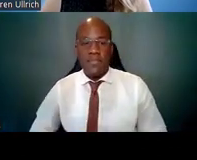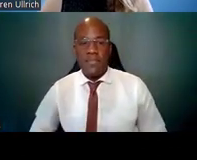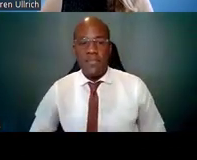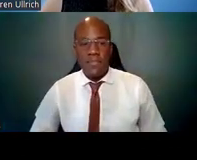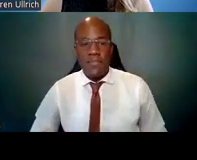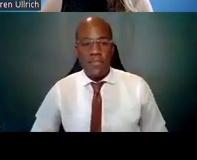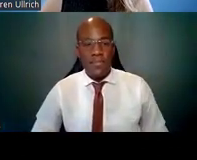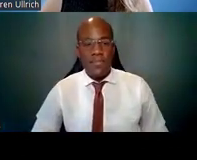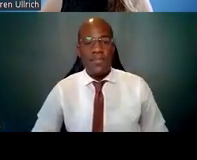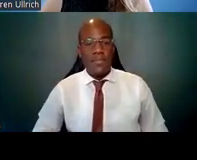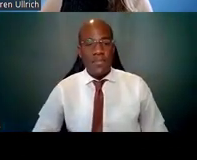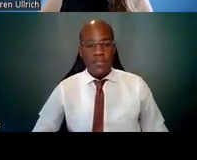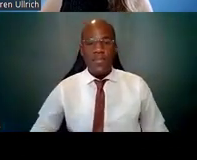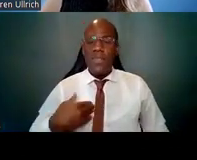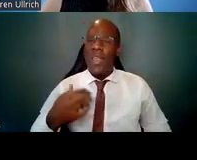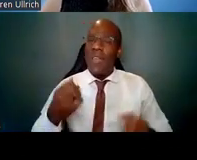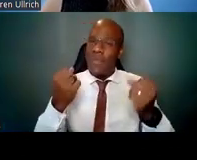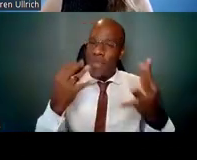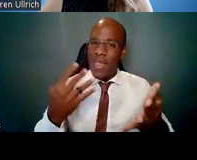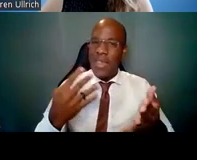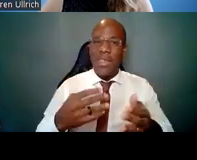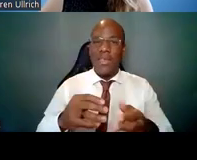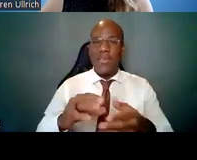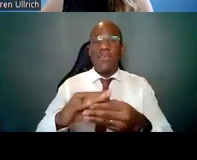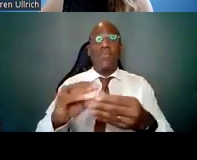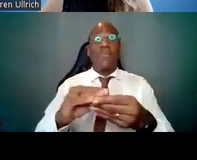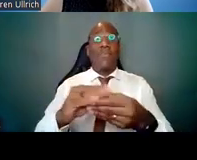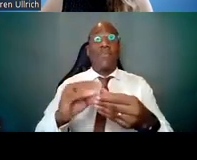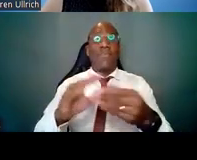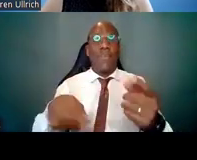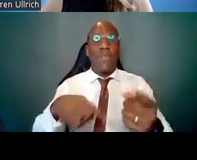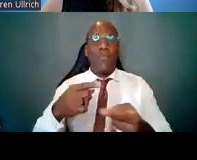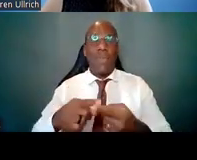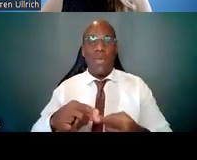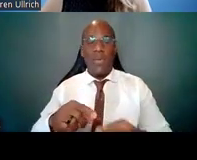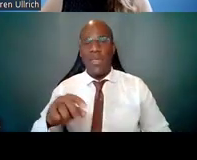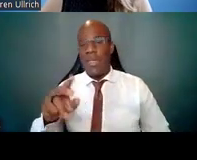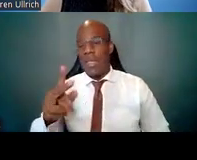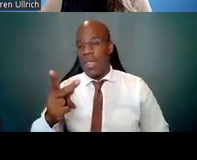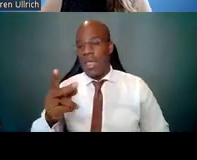And we've had a lot of talk about the K01 so far this session.